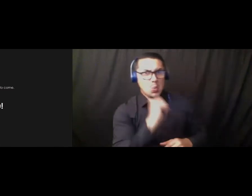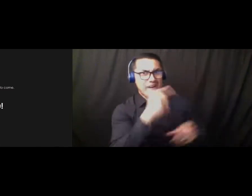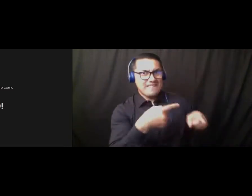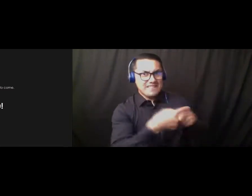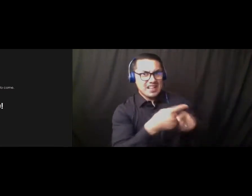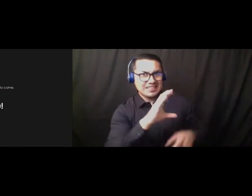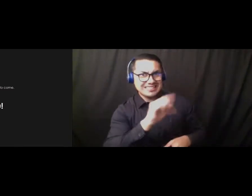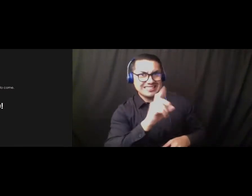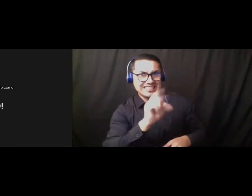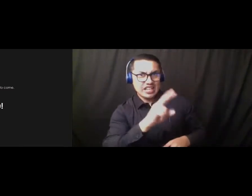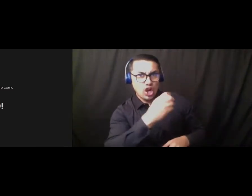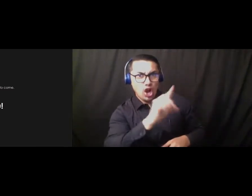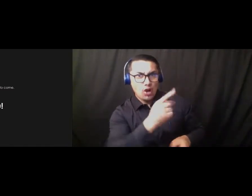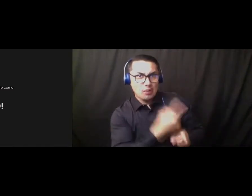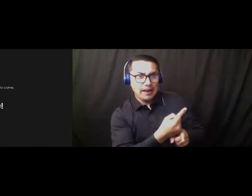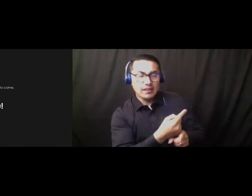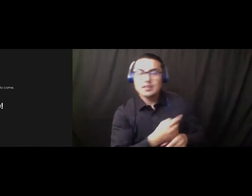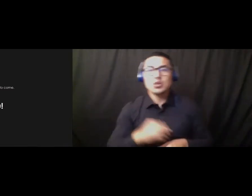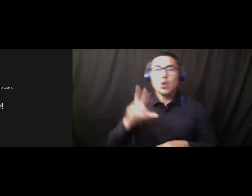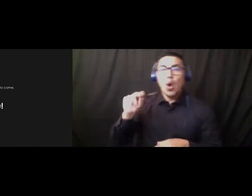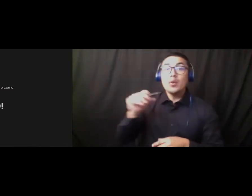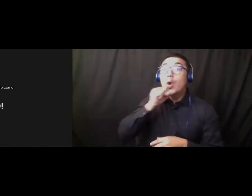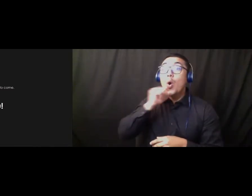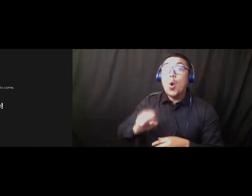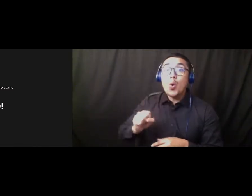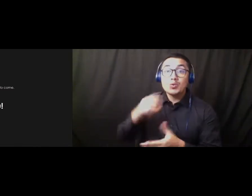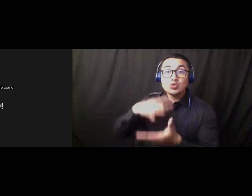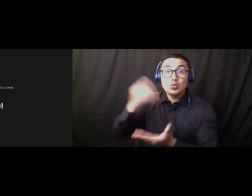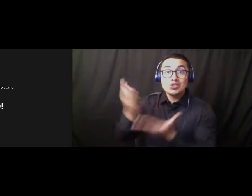Cedar Hall goes where the old Student Services building is right now. Okay and then that one, okay, got it.